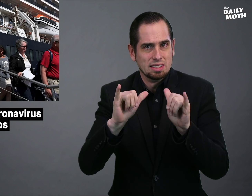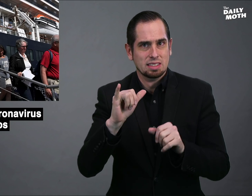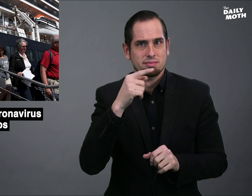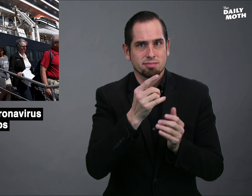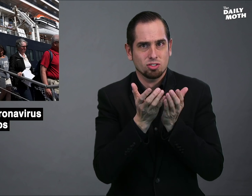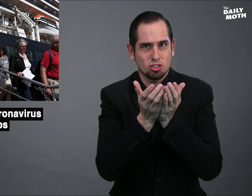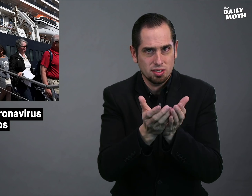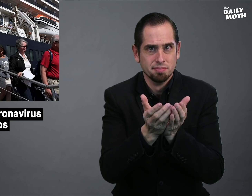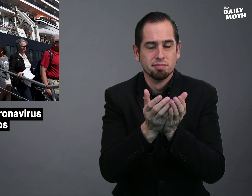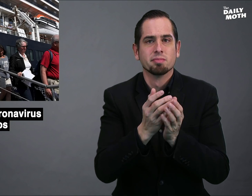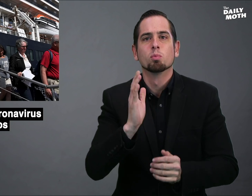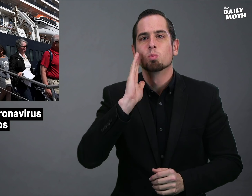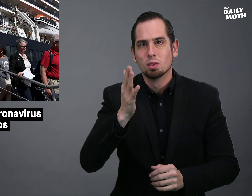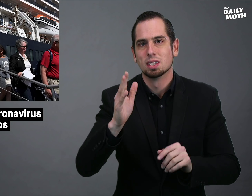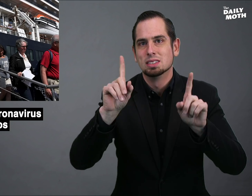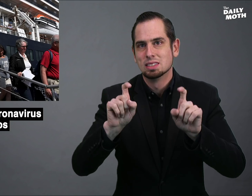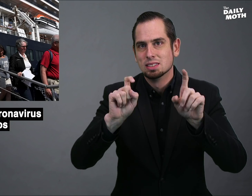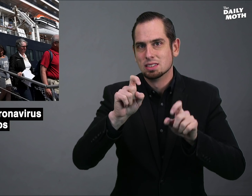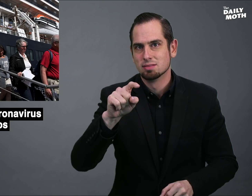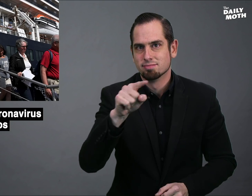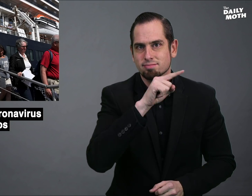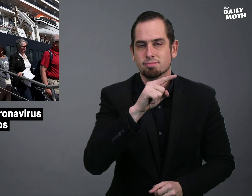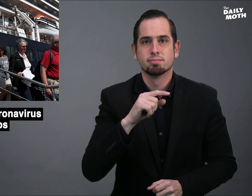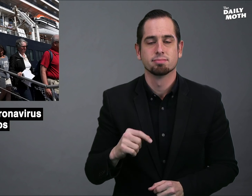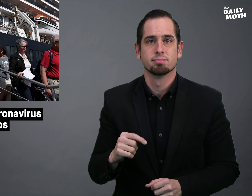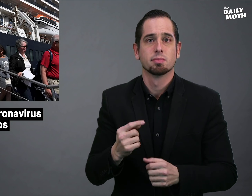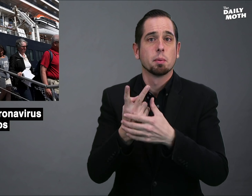who are still on the ship and they will be tested.